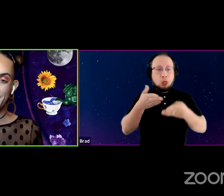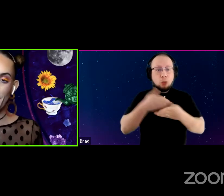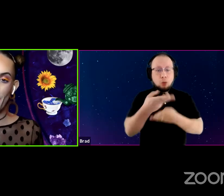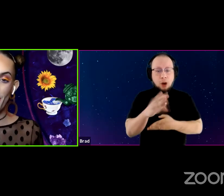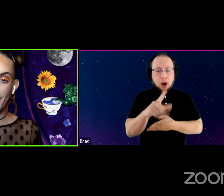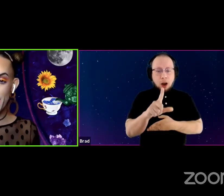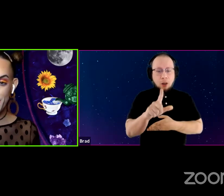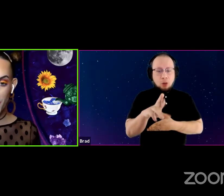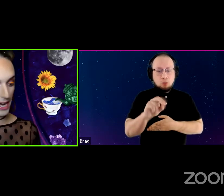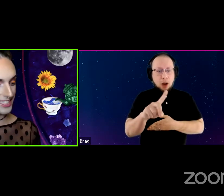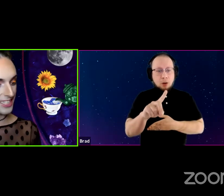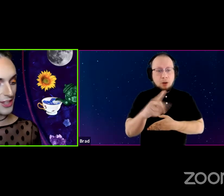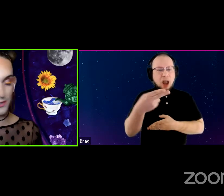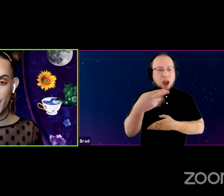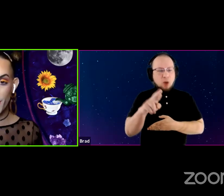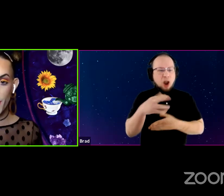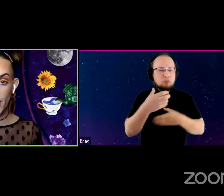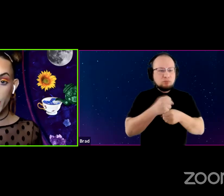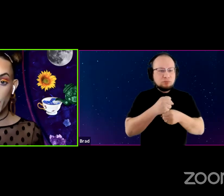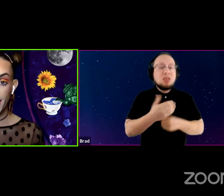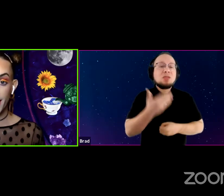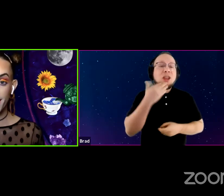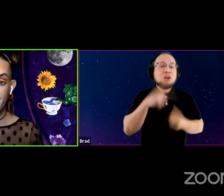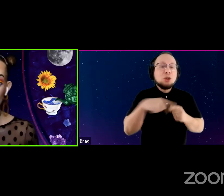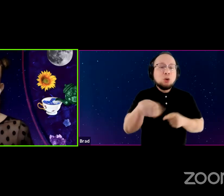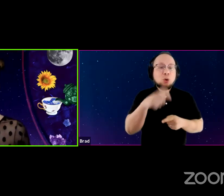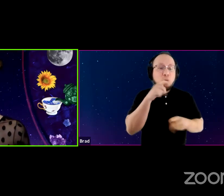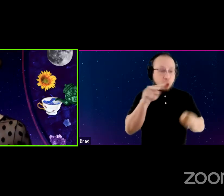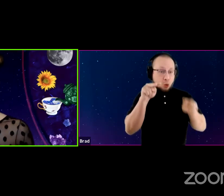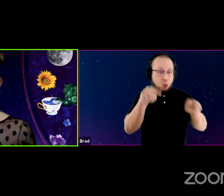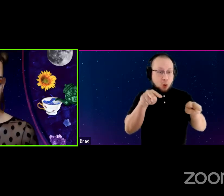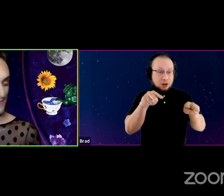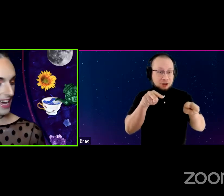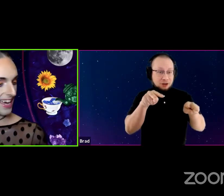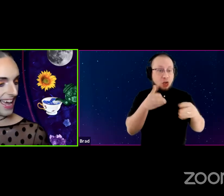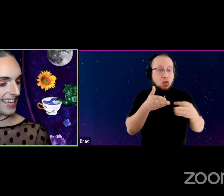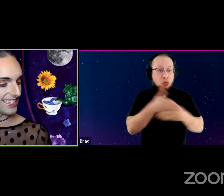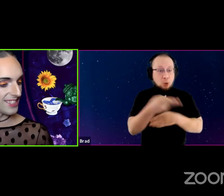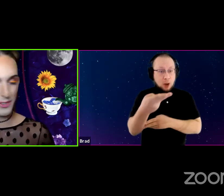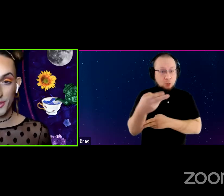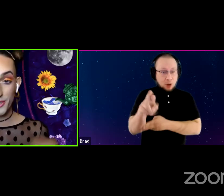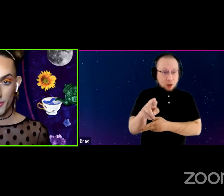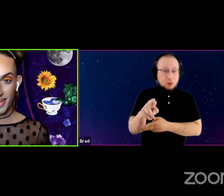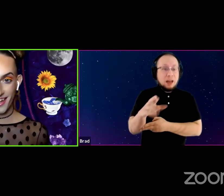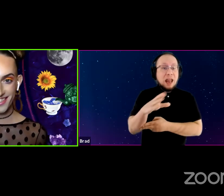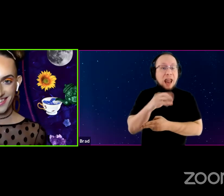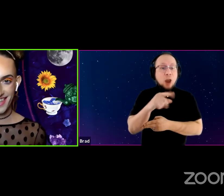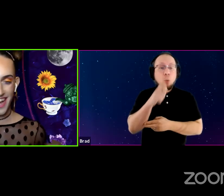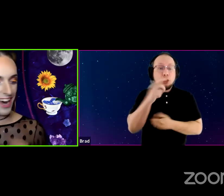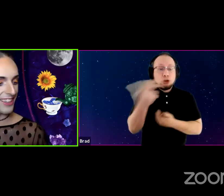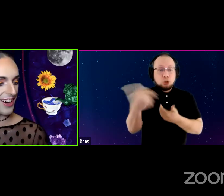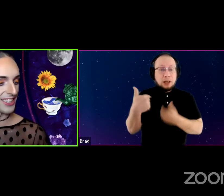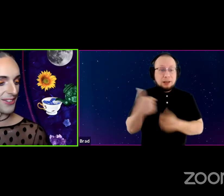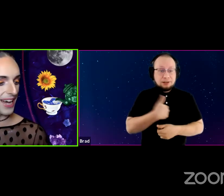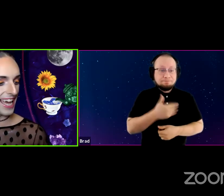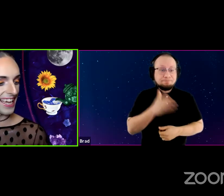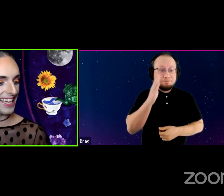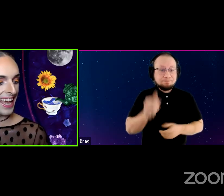So thank you so much to those of you that are tuning in through them and who will join us along the way.